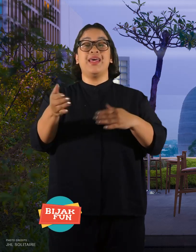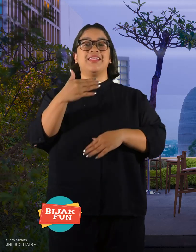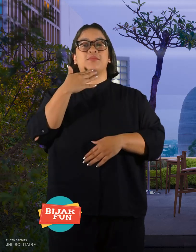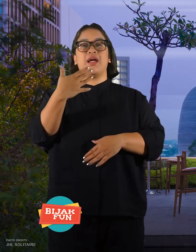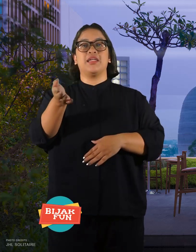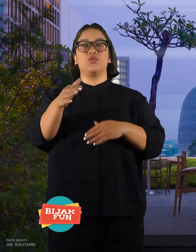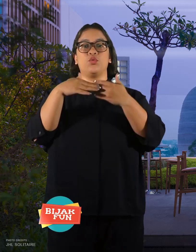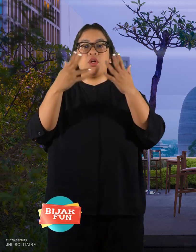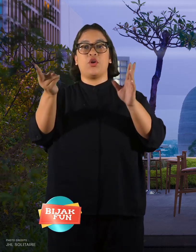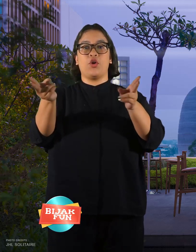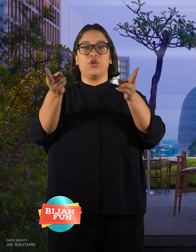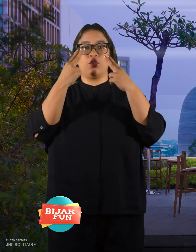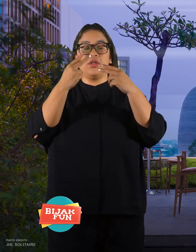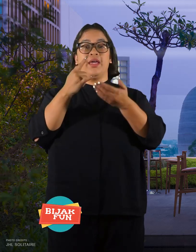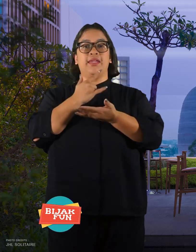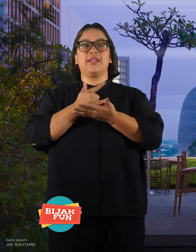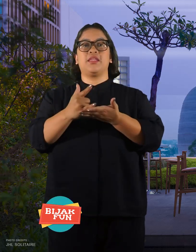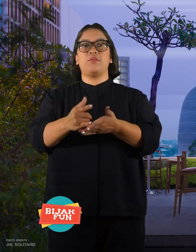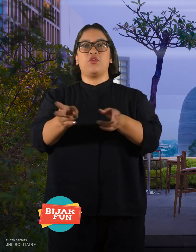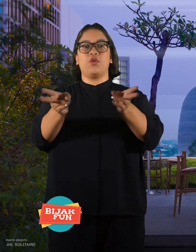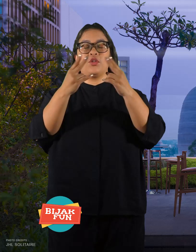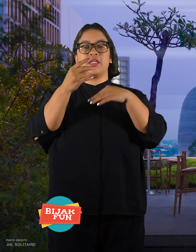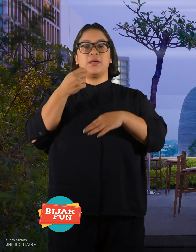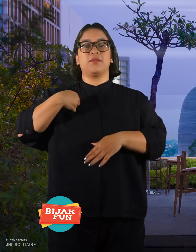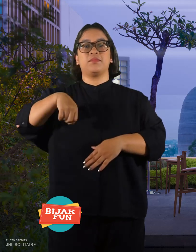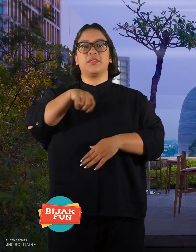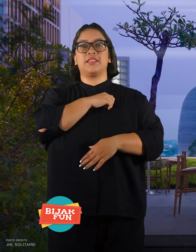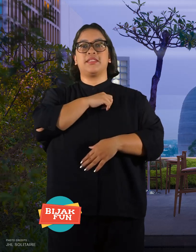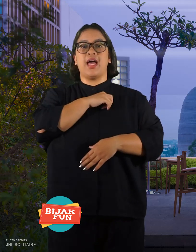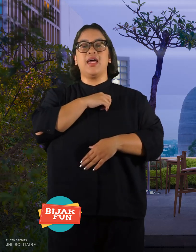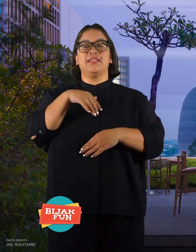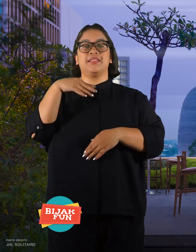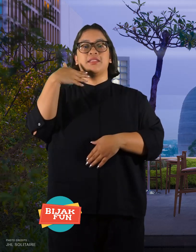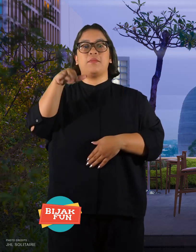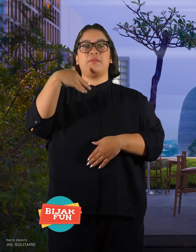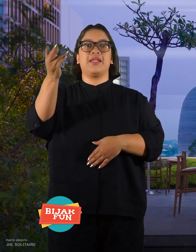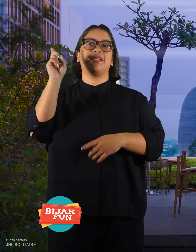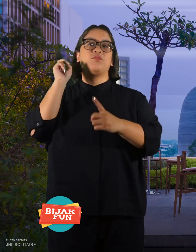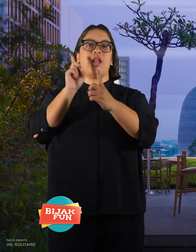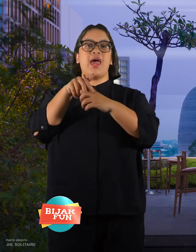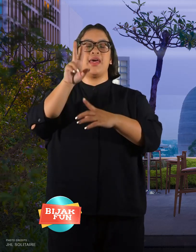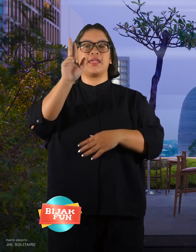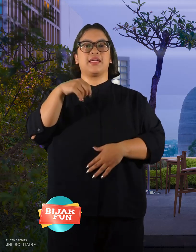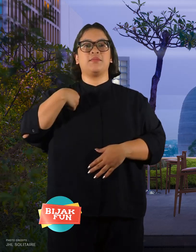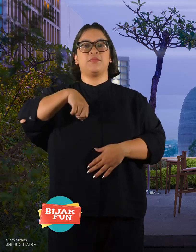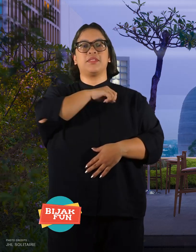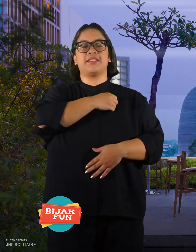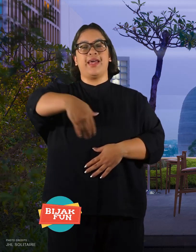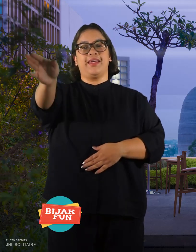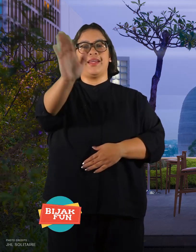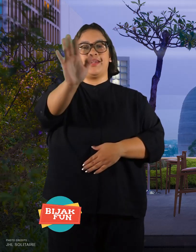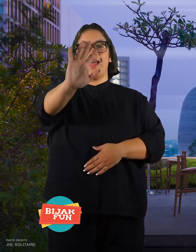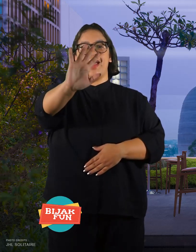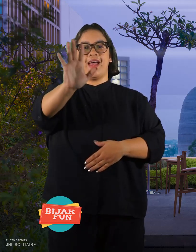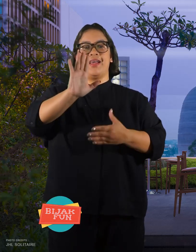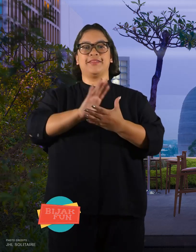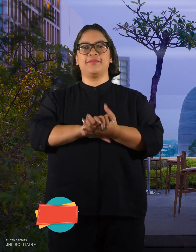Thank you for watching, keep watching UsBijak yes, see you again at KamiBijak. Bye!